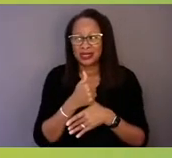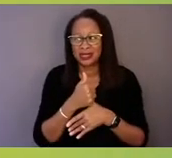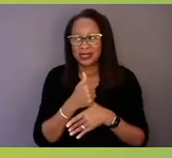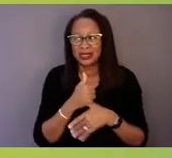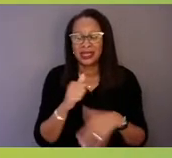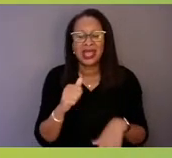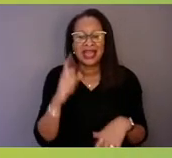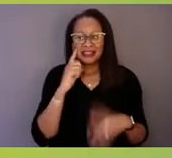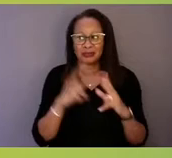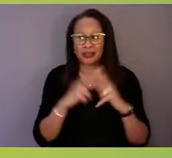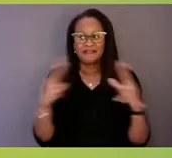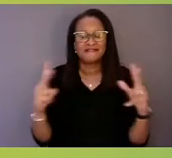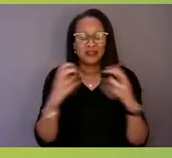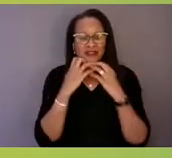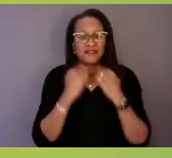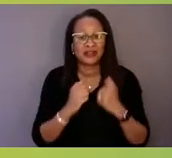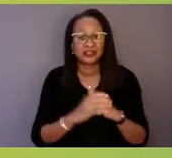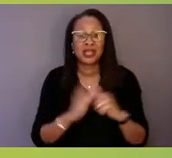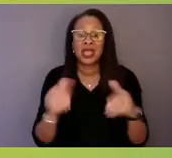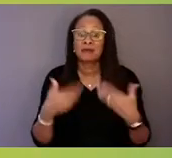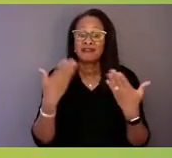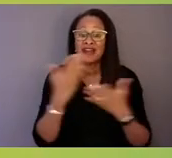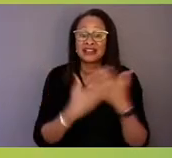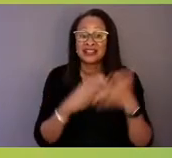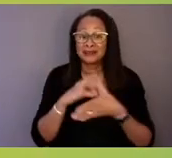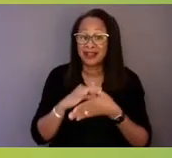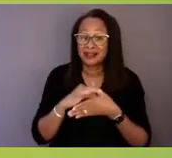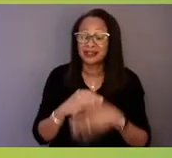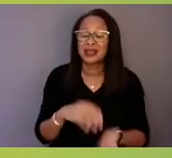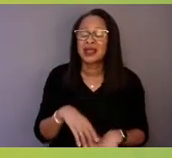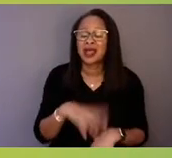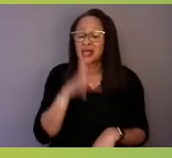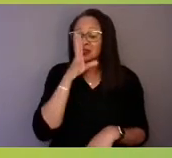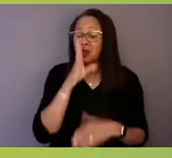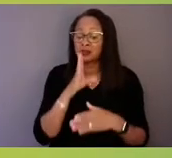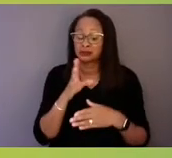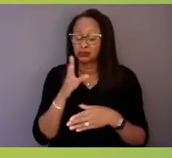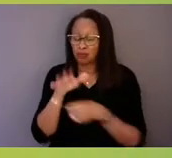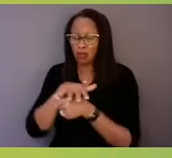I provide some context, I spoke to some local leaders down here in Georgia,